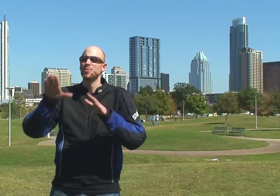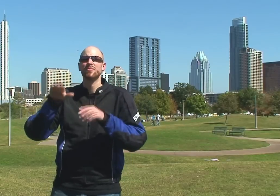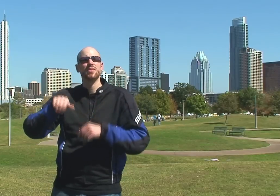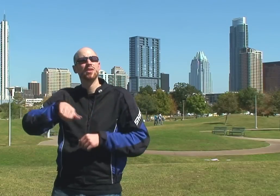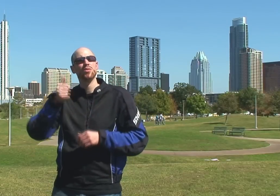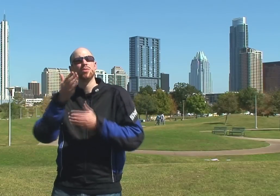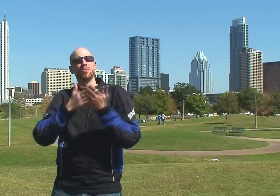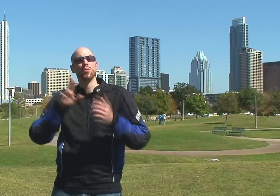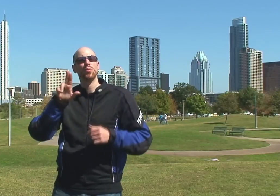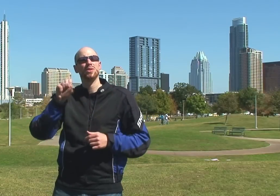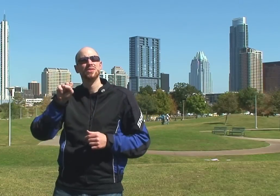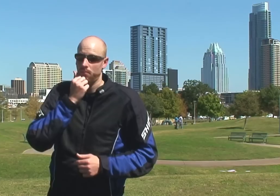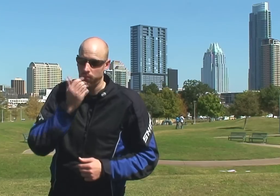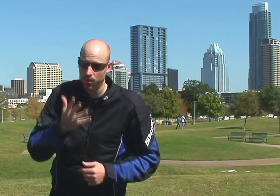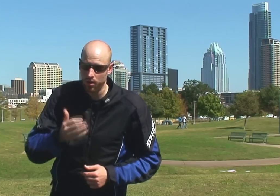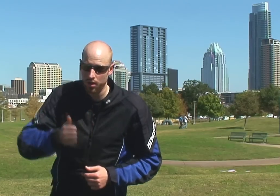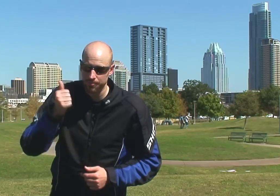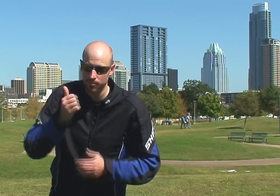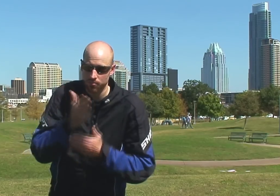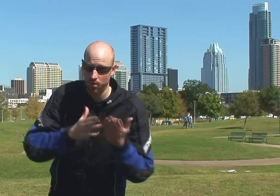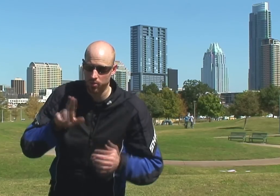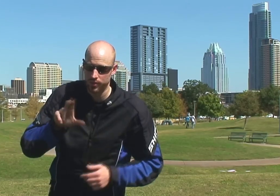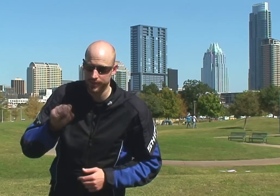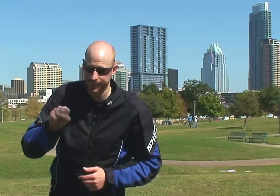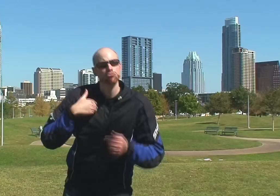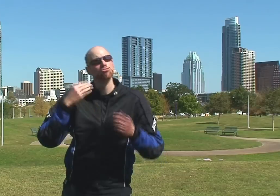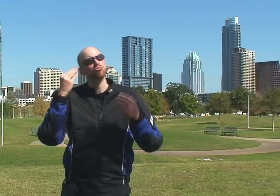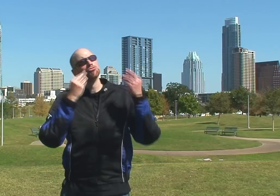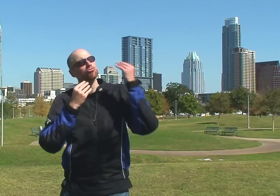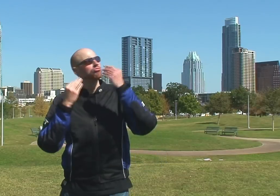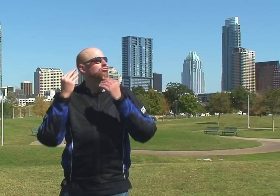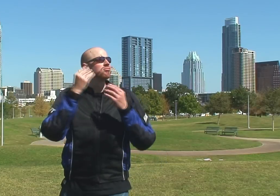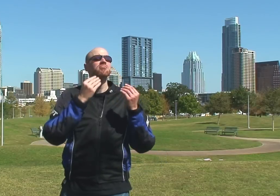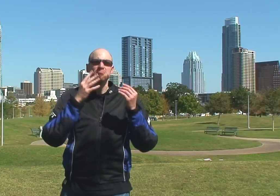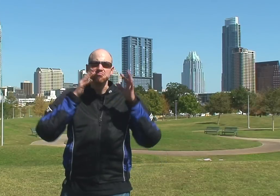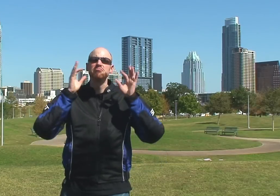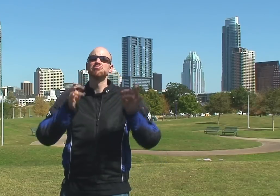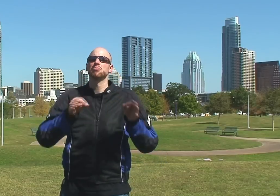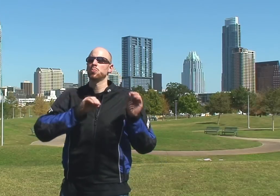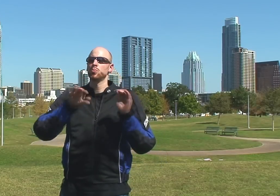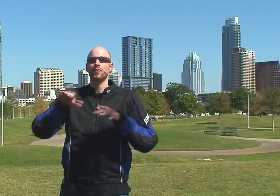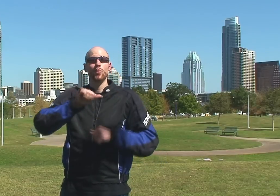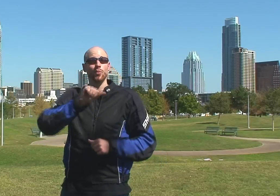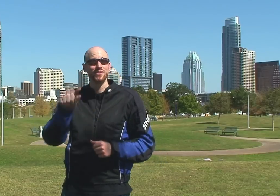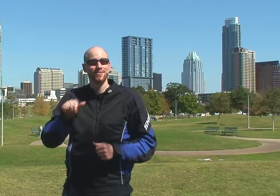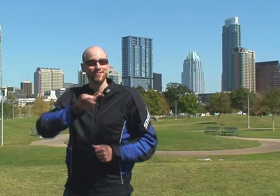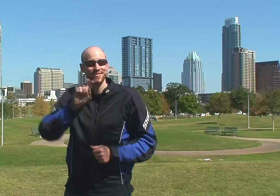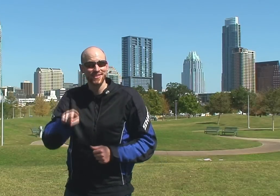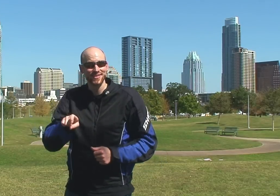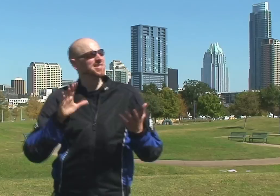to another - warmer - part of the states. I decided to make Austin, Texas, my new home.